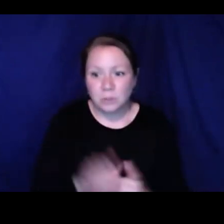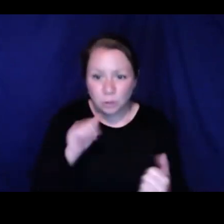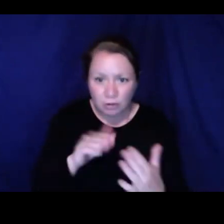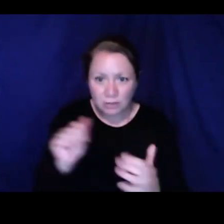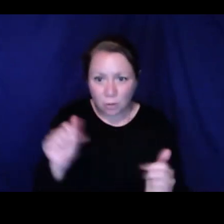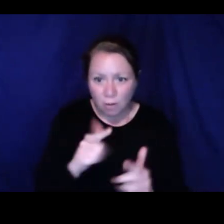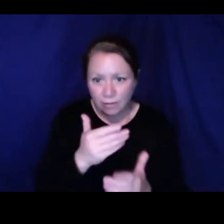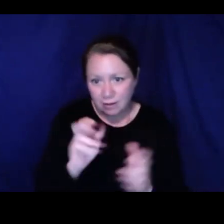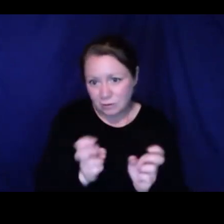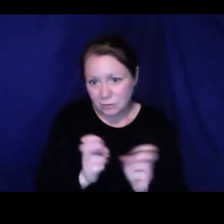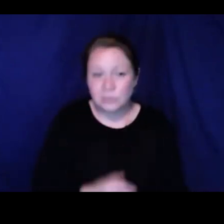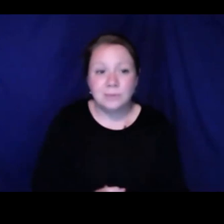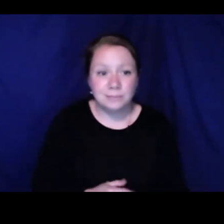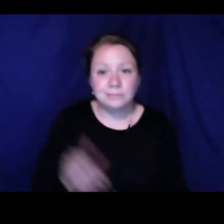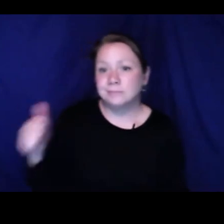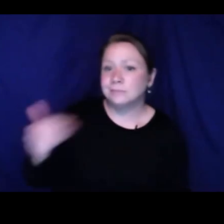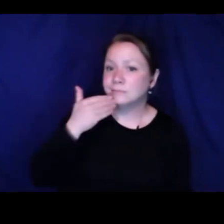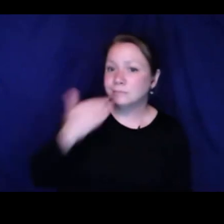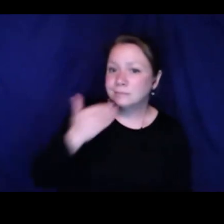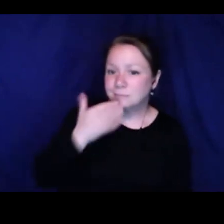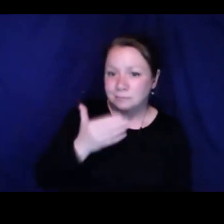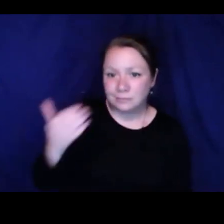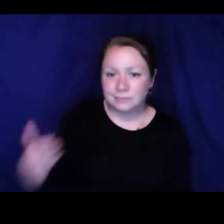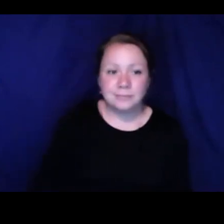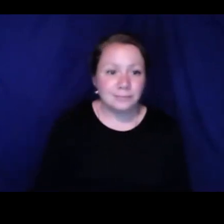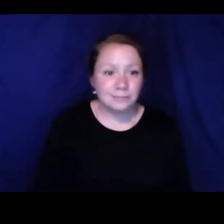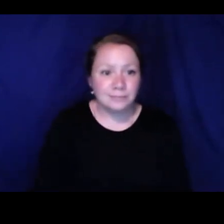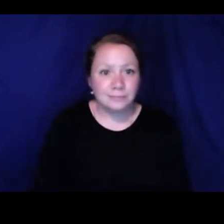if we are always stuck